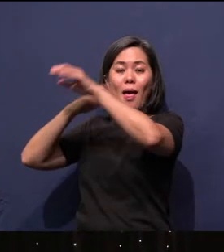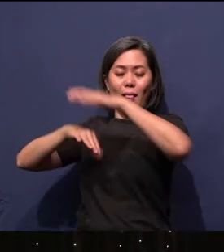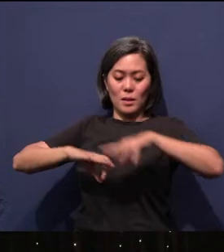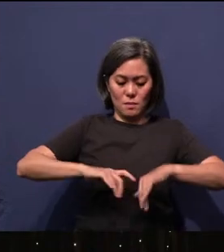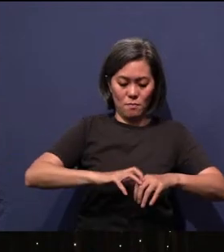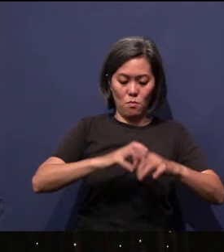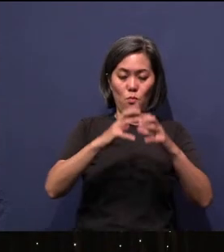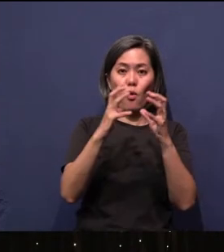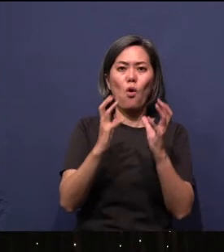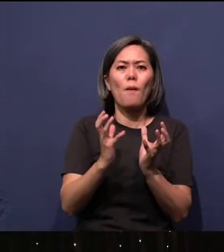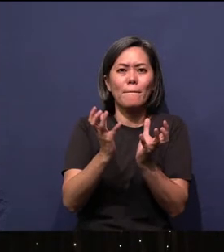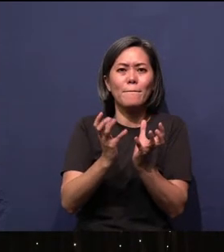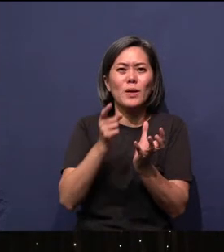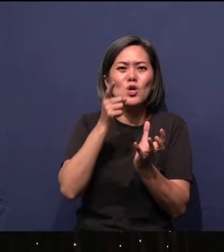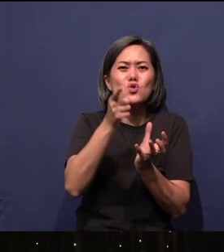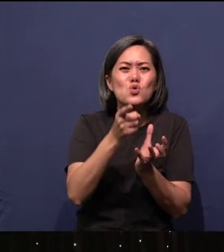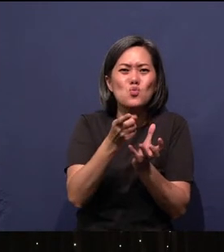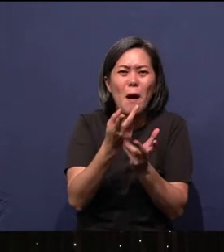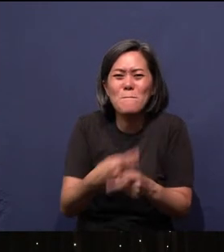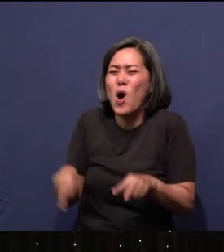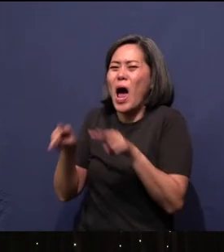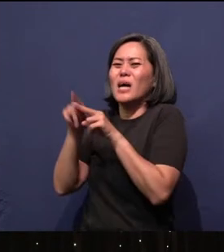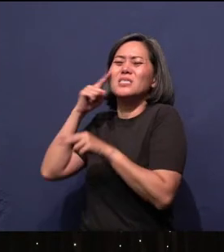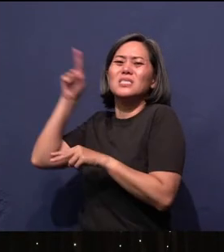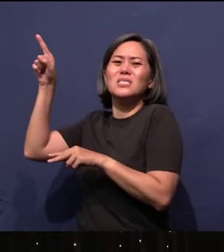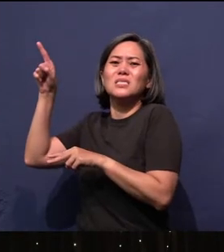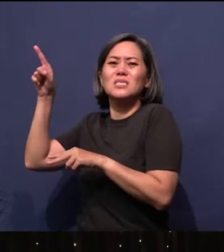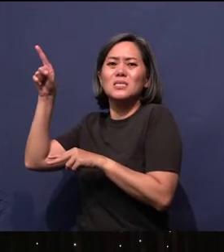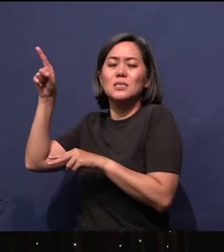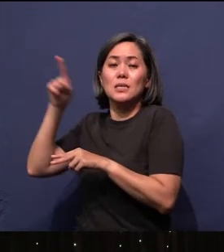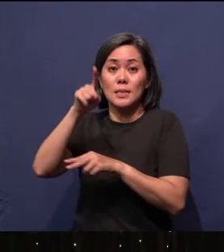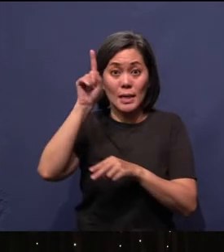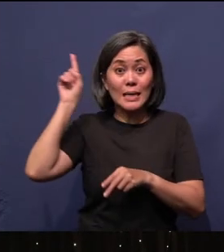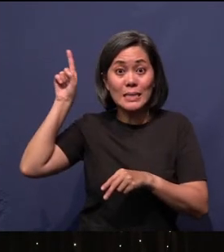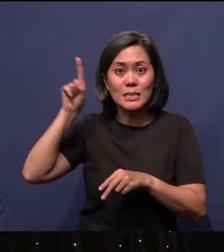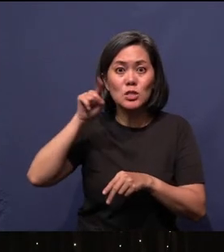you are precious to Him. He has called you for a purpose.